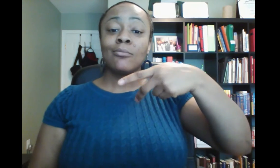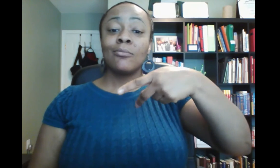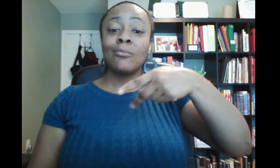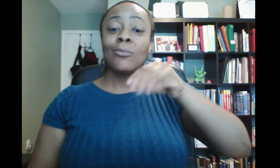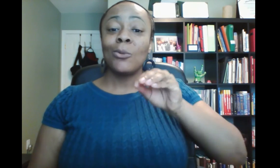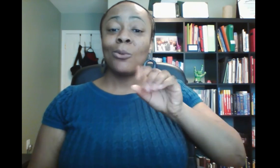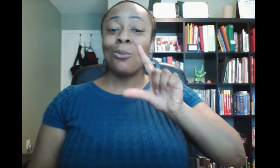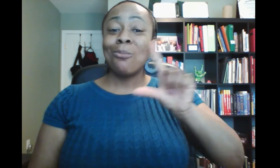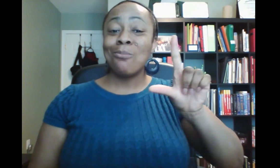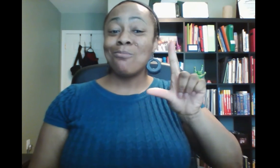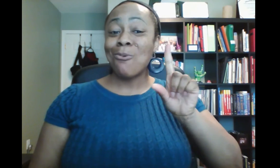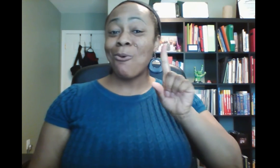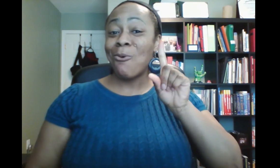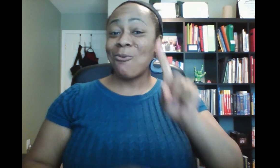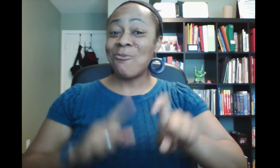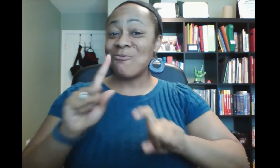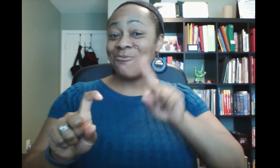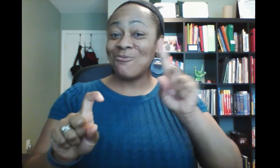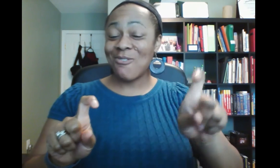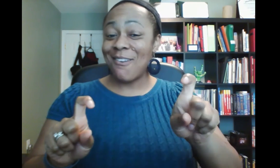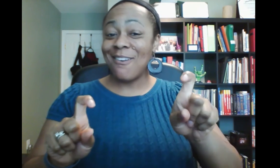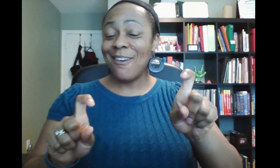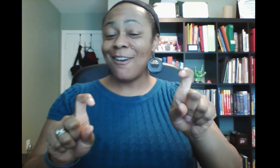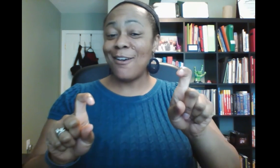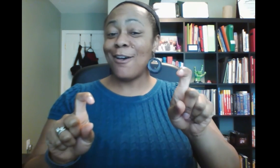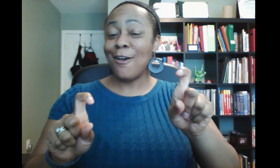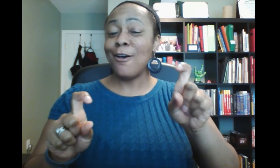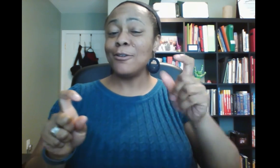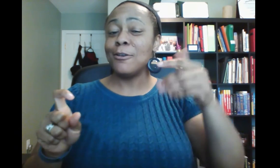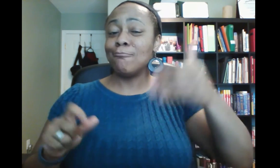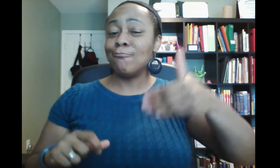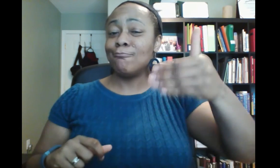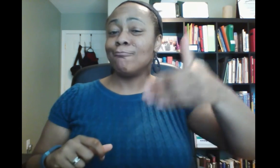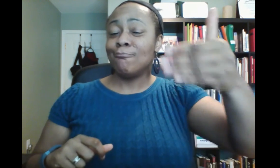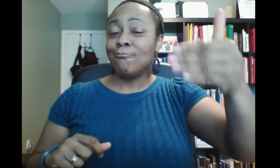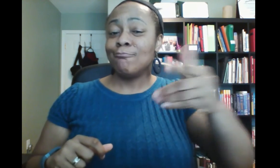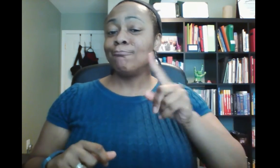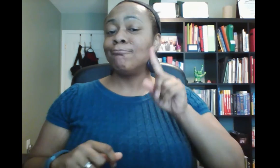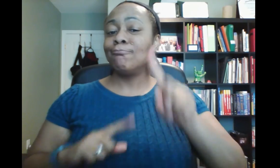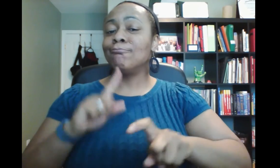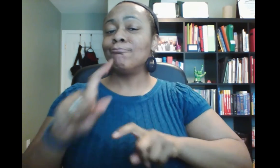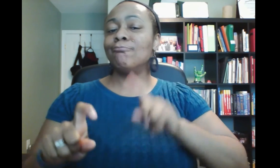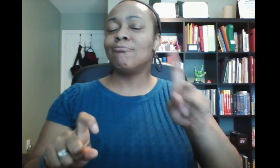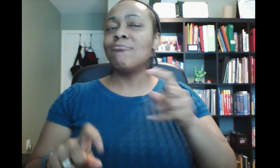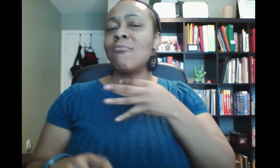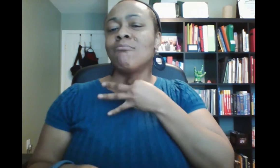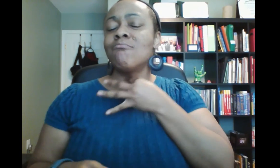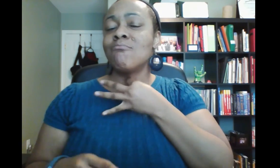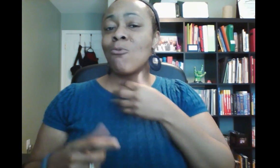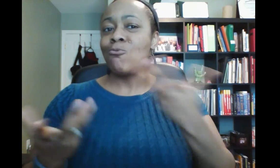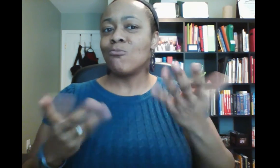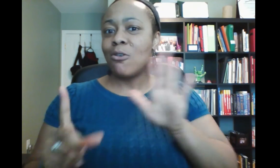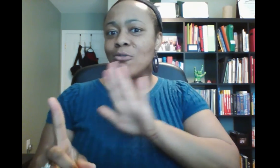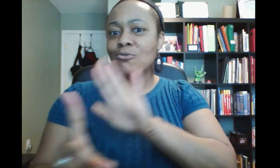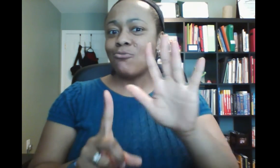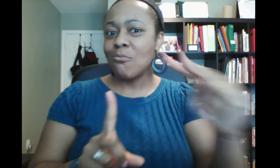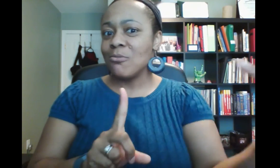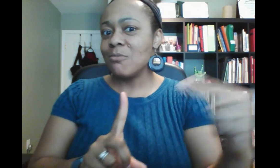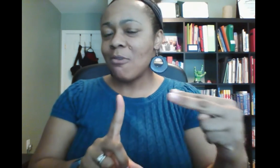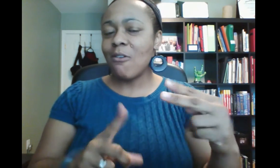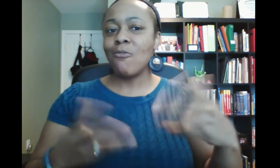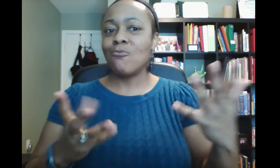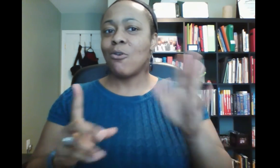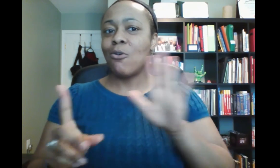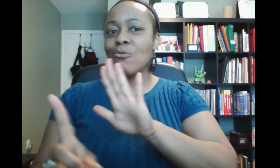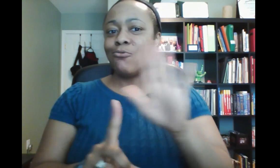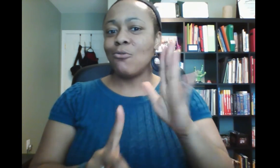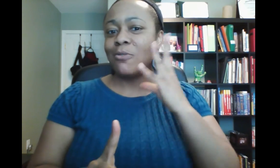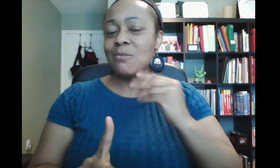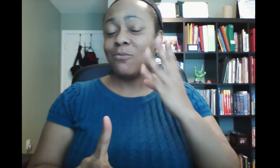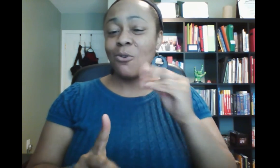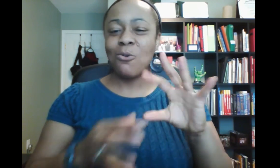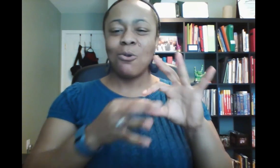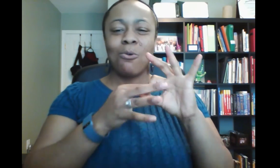poll questions periodically to seek your input